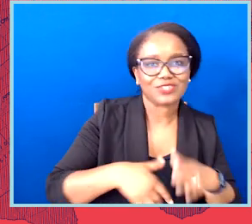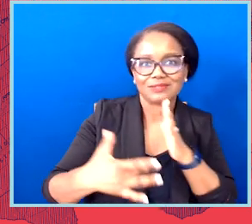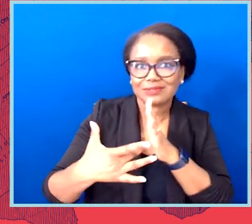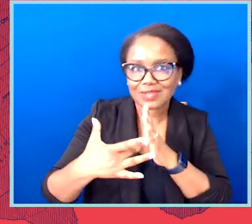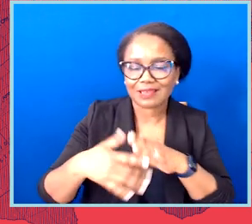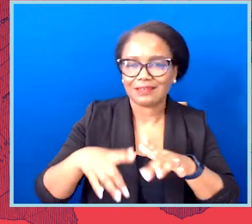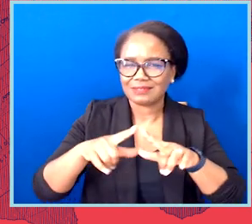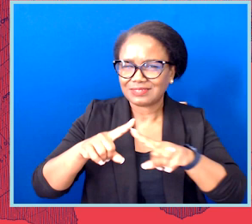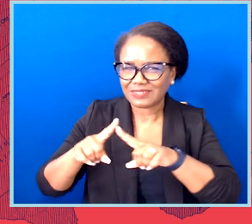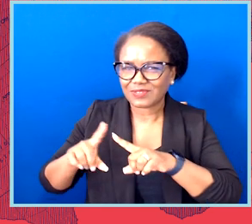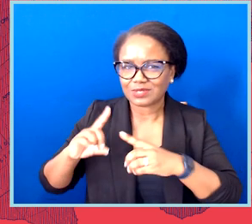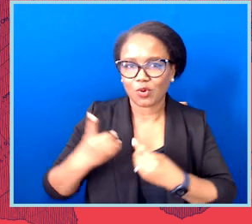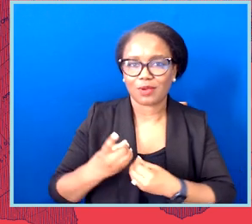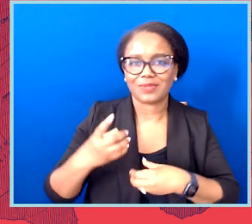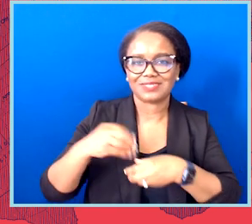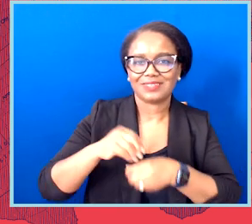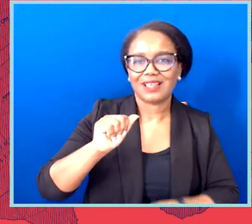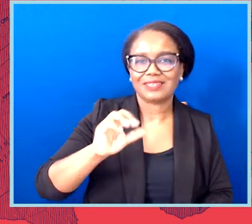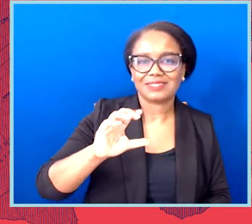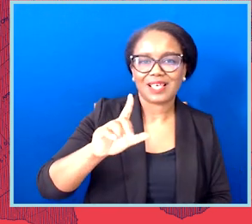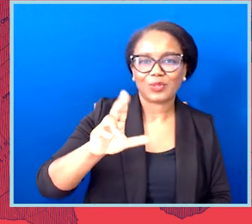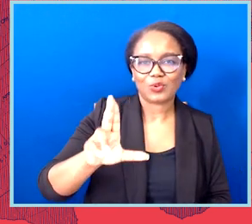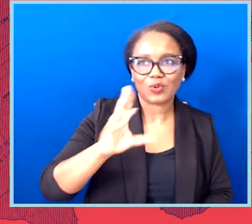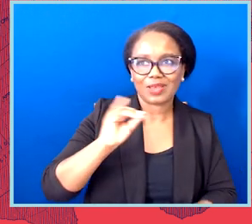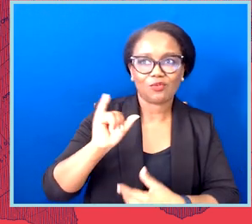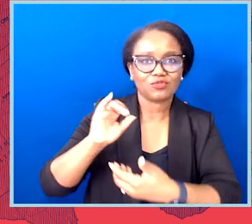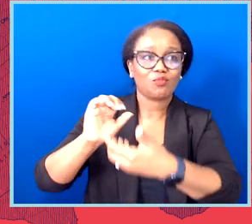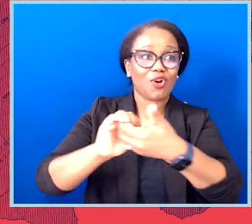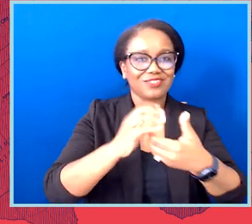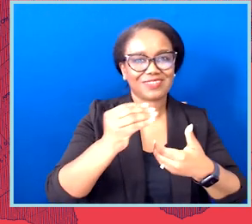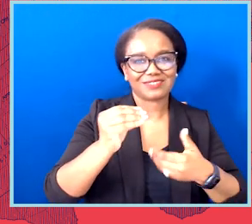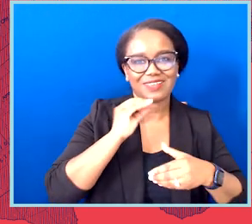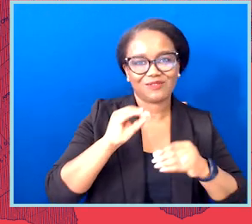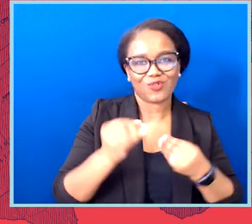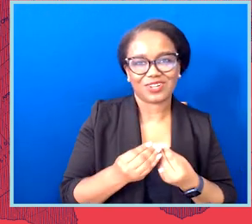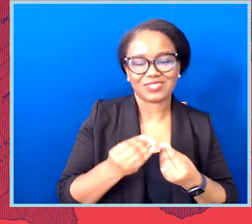You can go on to the site to see real-life examples of what redistricting looks like,